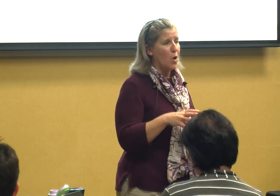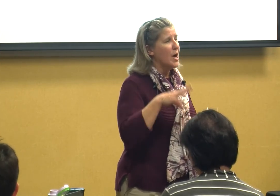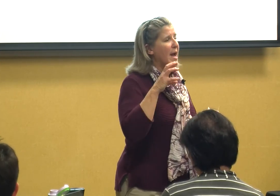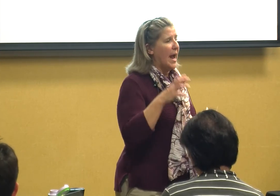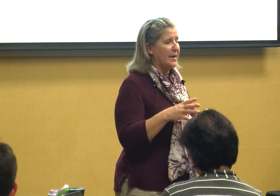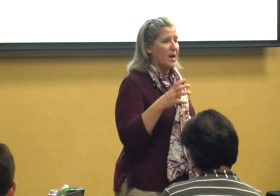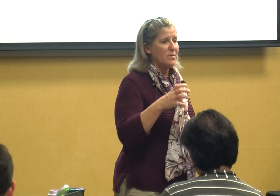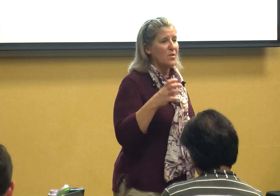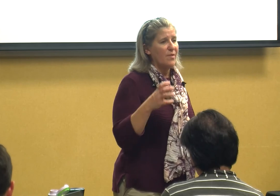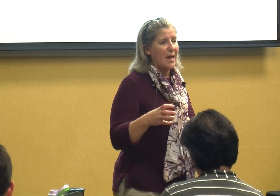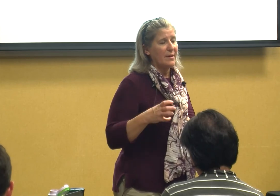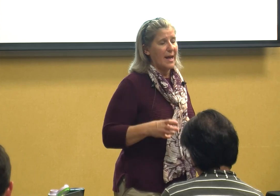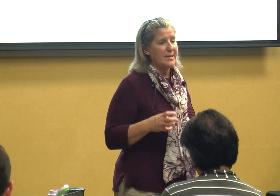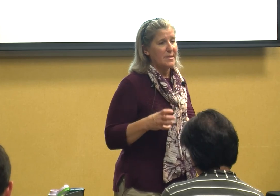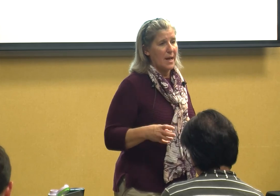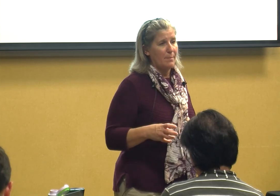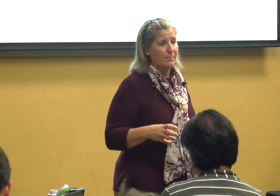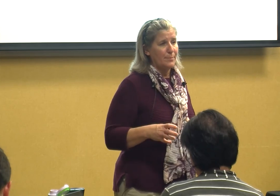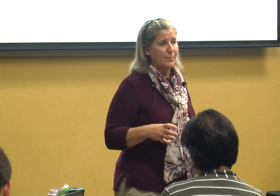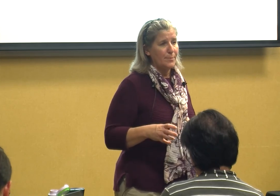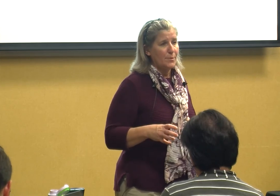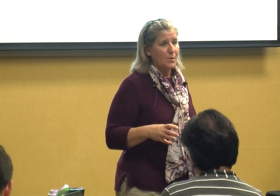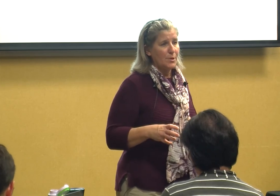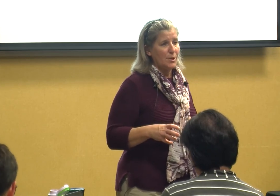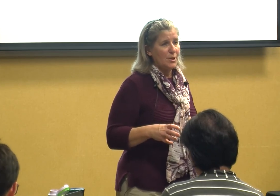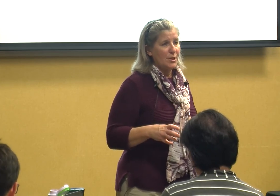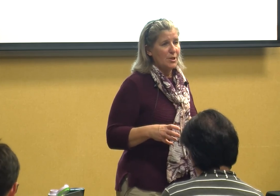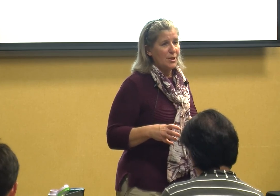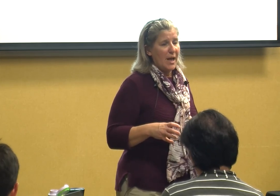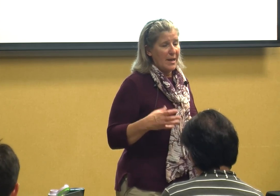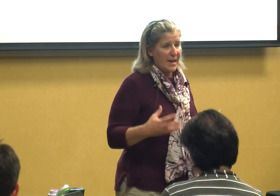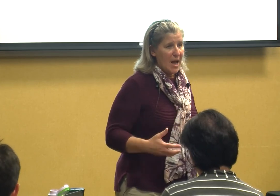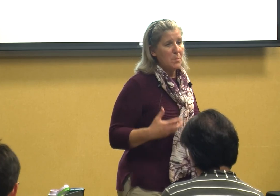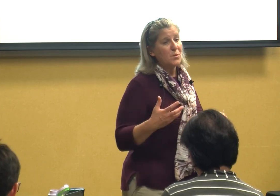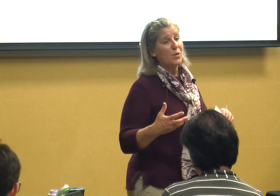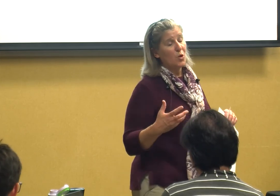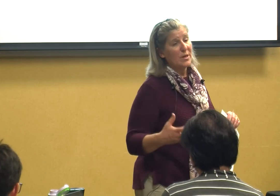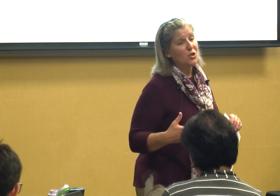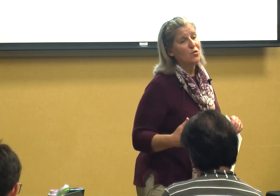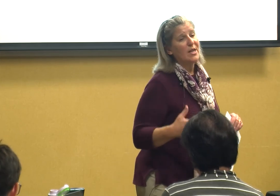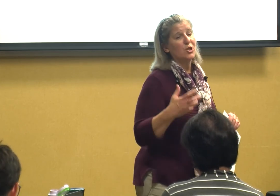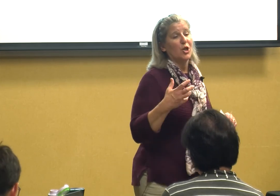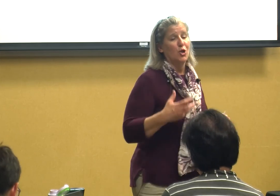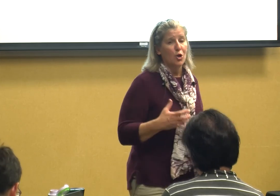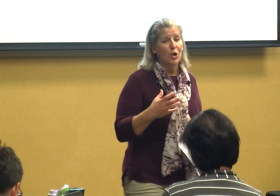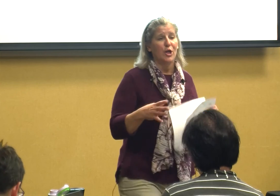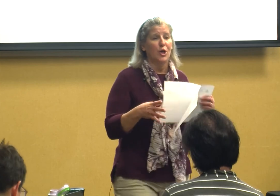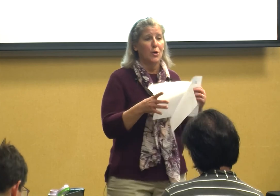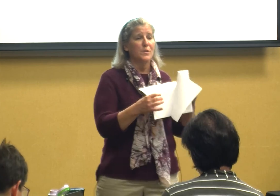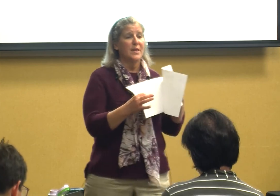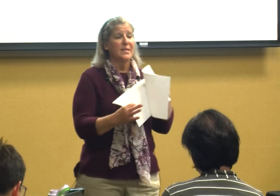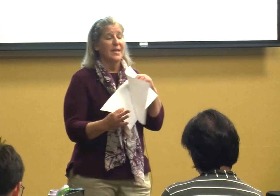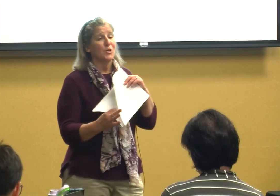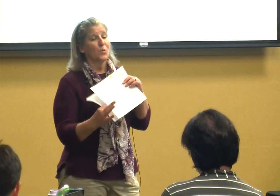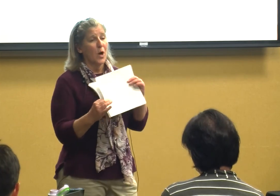and it also validates them and it helps with your instruction you're gonna use this as your roadmap